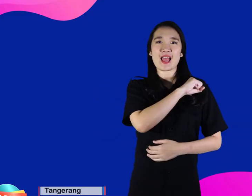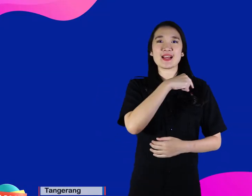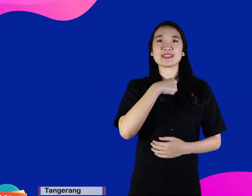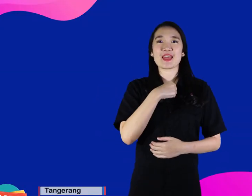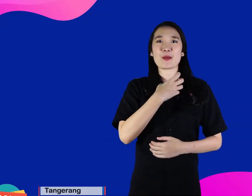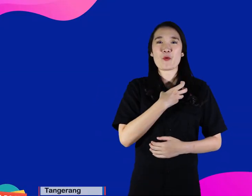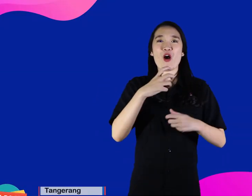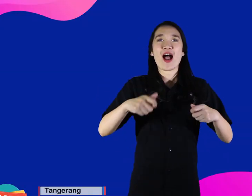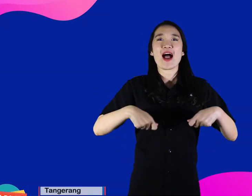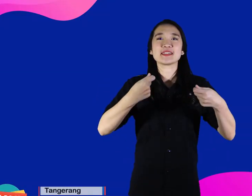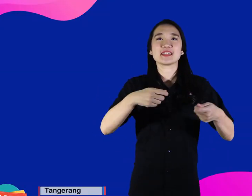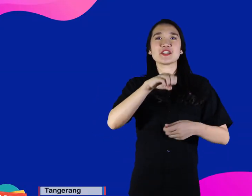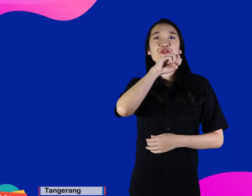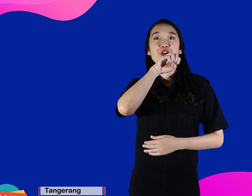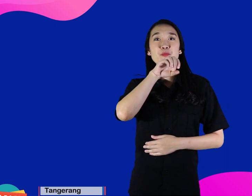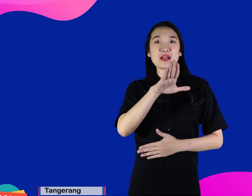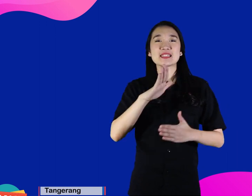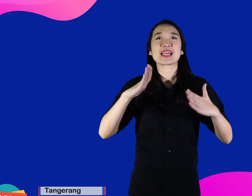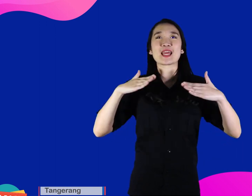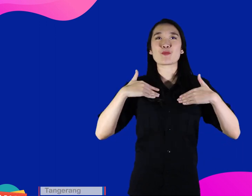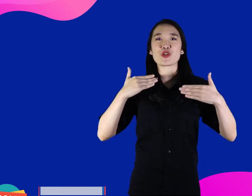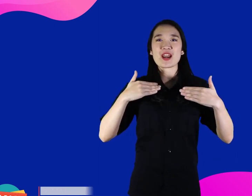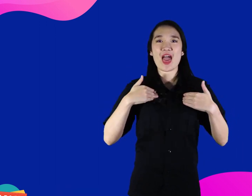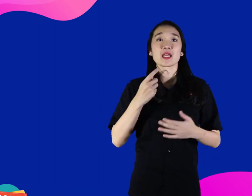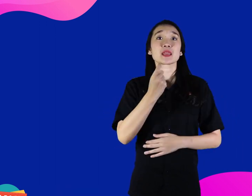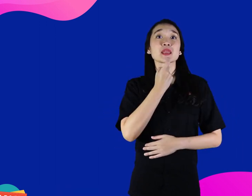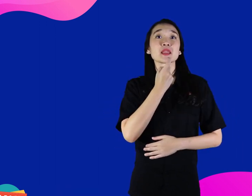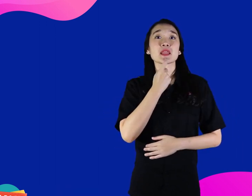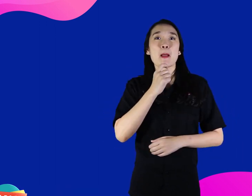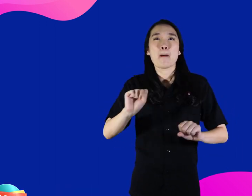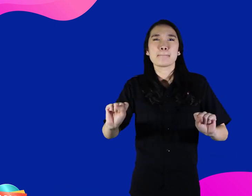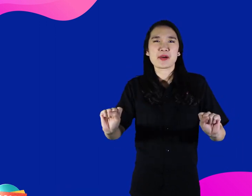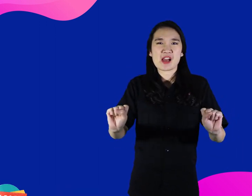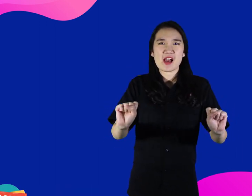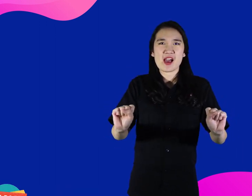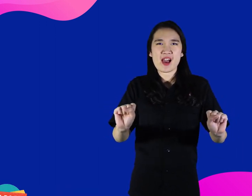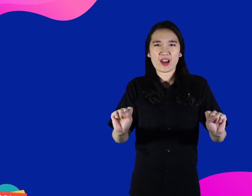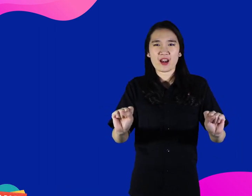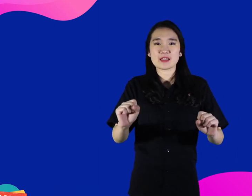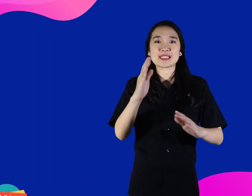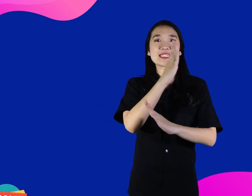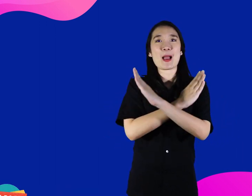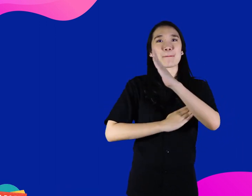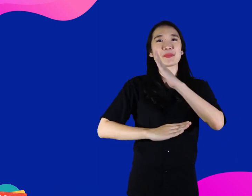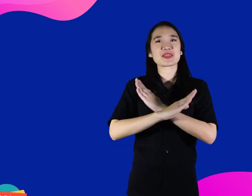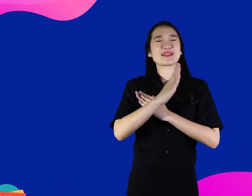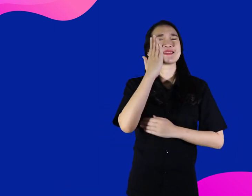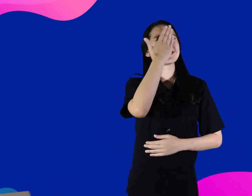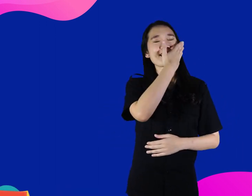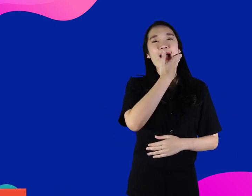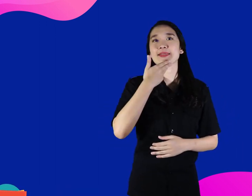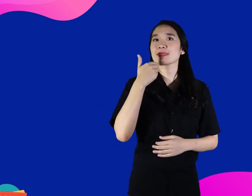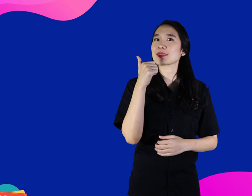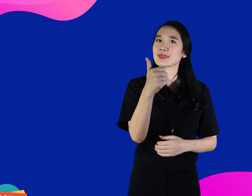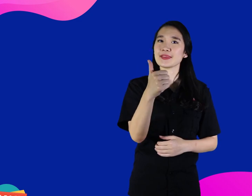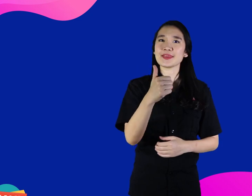Hello, KamiBijak friends, I'm Yani, I want to give you an entertainment information about the beautiful biker Disability.